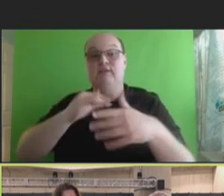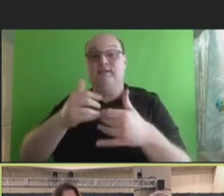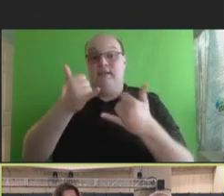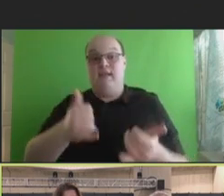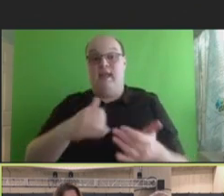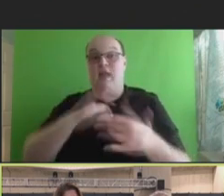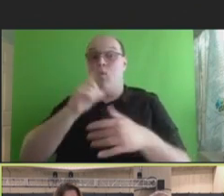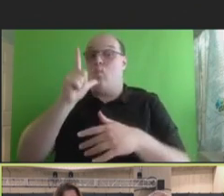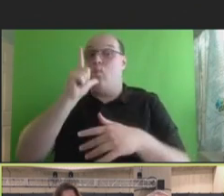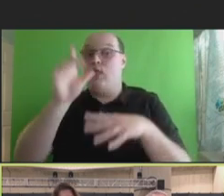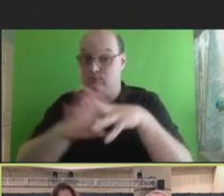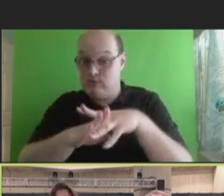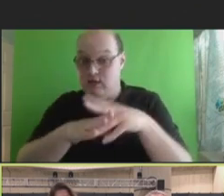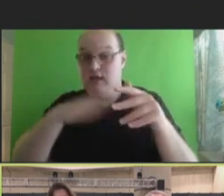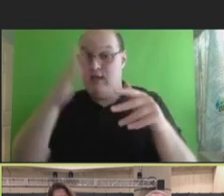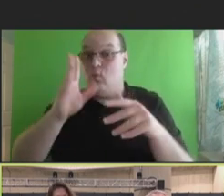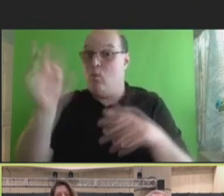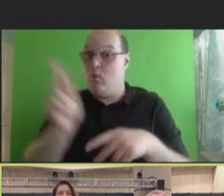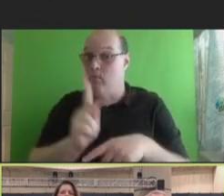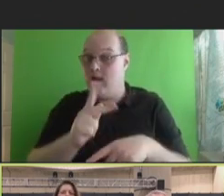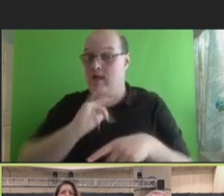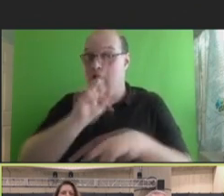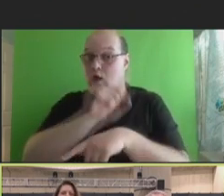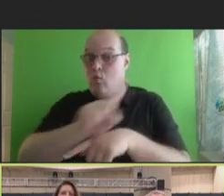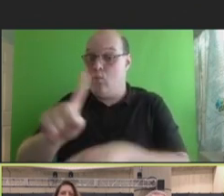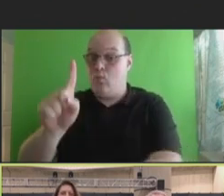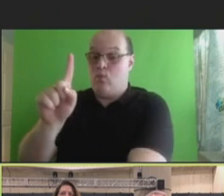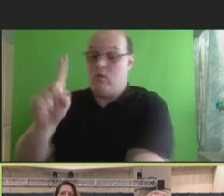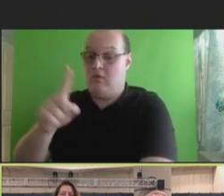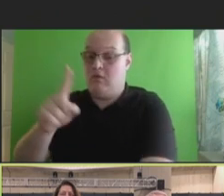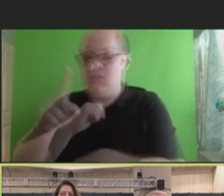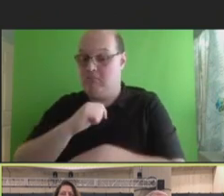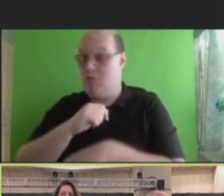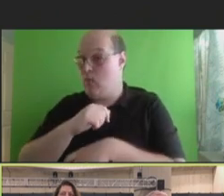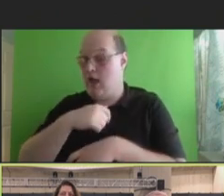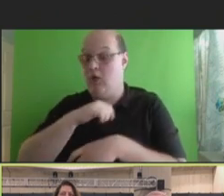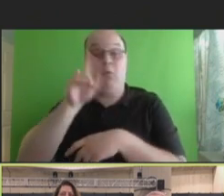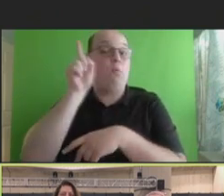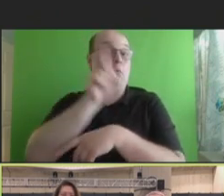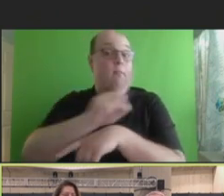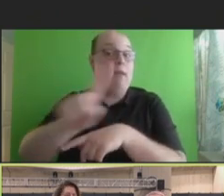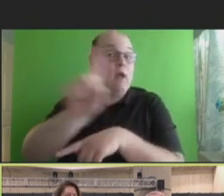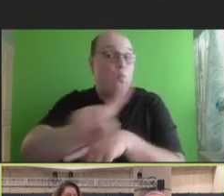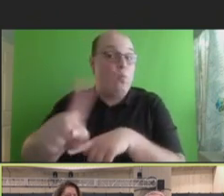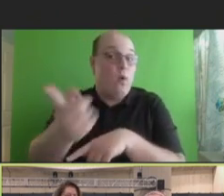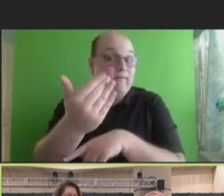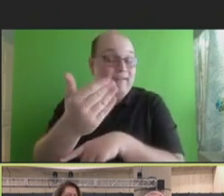break and we will return at 1:15 Eastern Time for that panel. Thank you all for joining